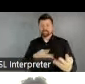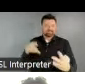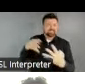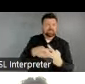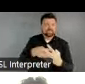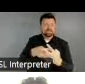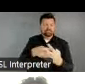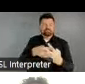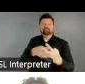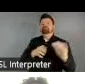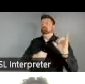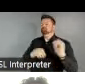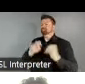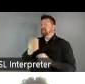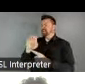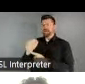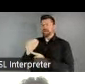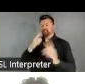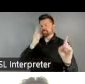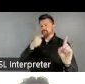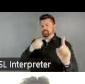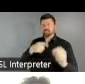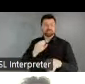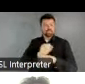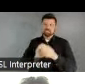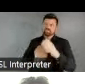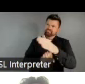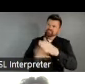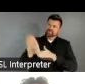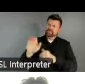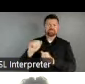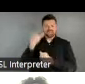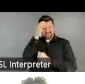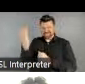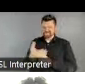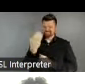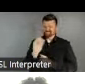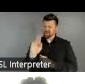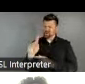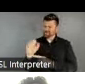has been intentional in its work to advance the concept of artful lives. It calls for an elastic